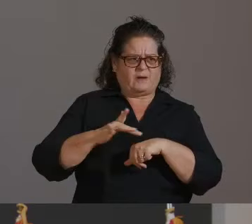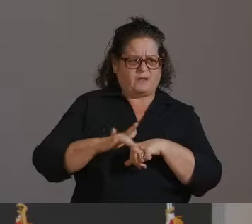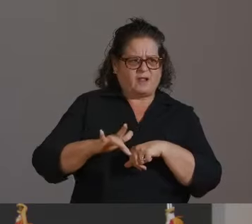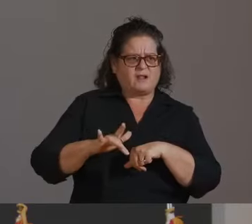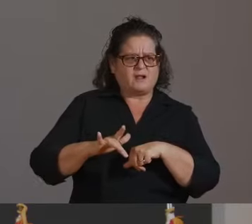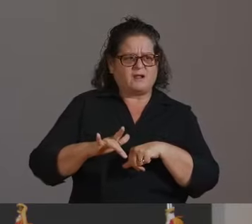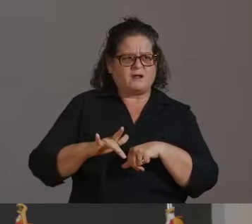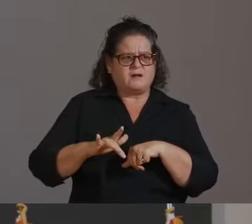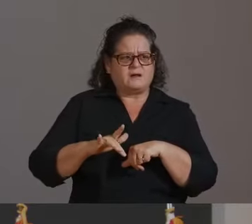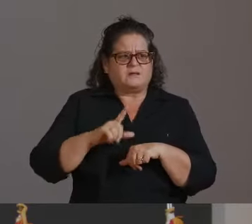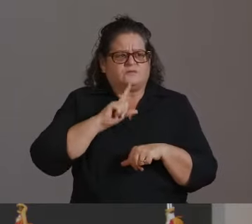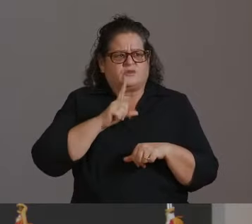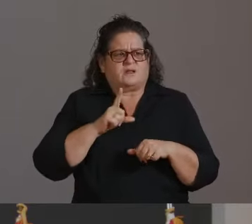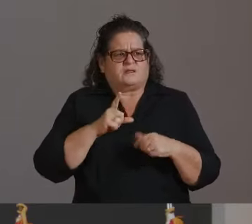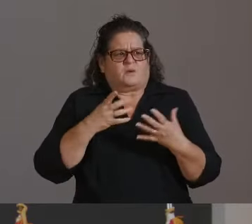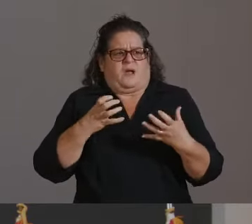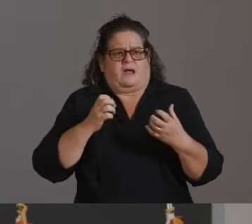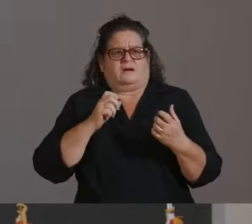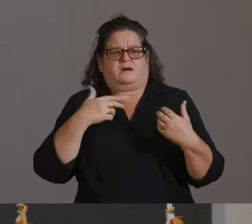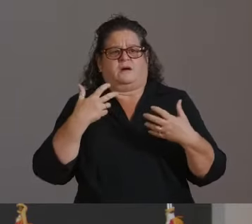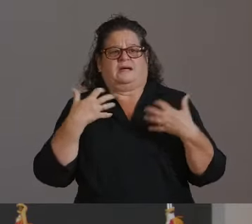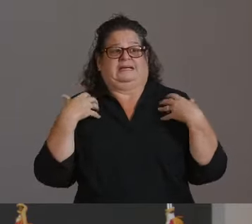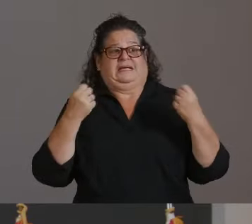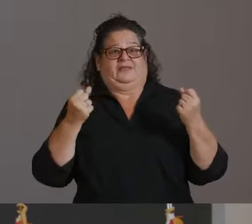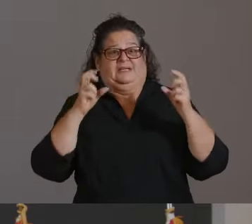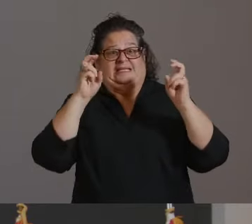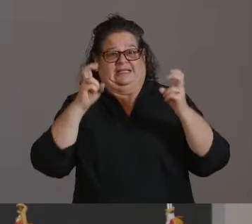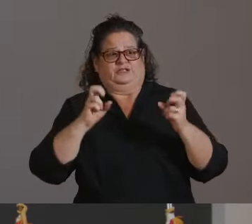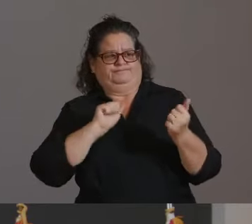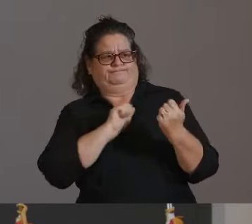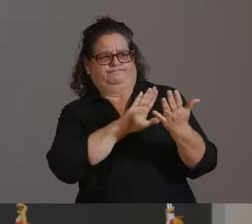HEALTH AND WELL-BEING OF ARIZONANS THIS SEASON.